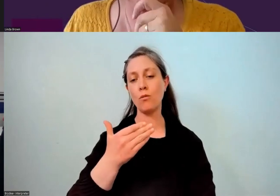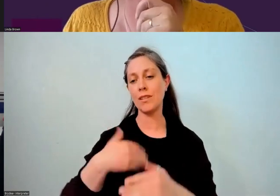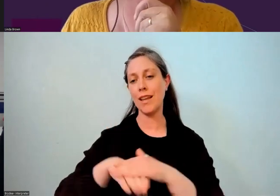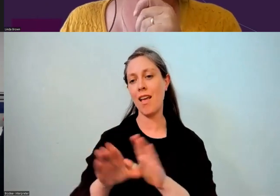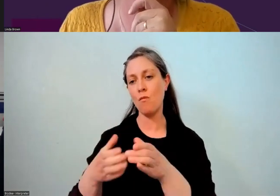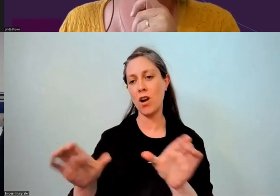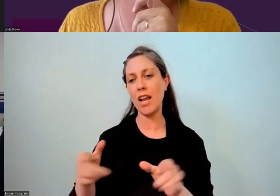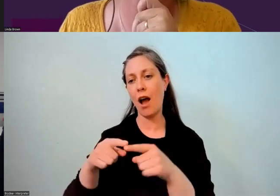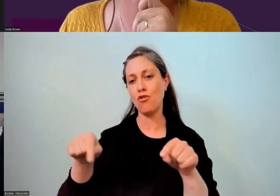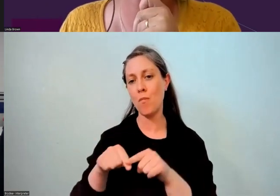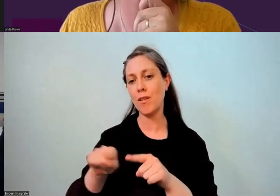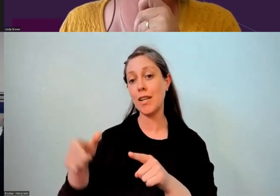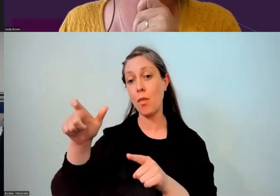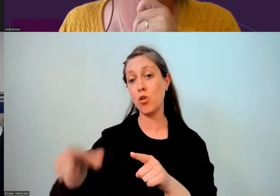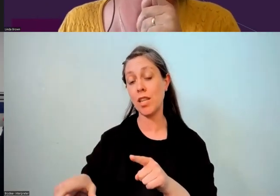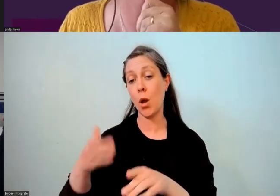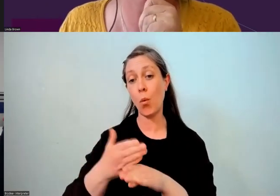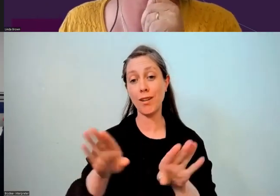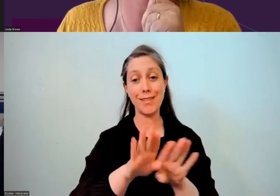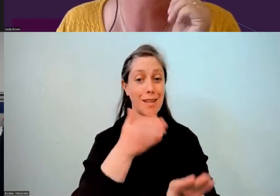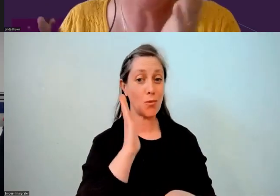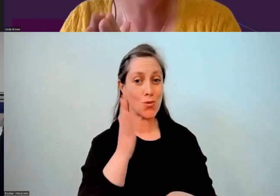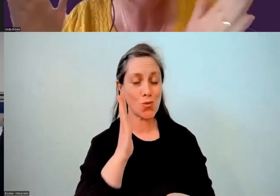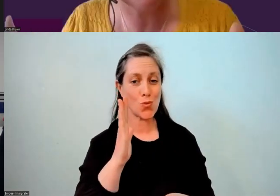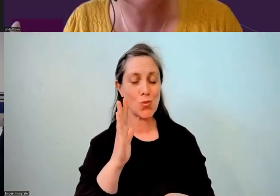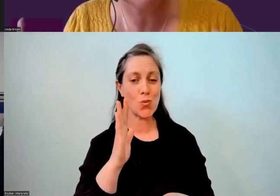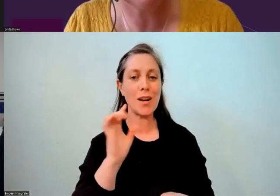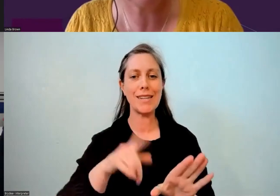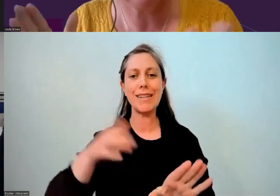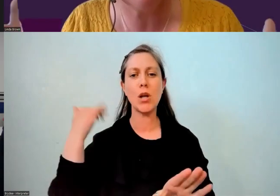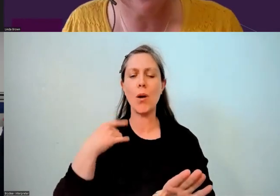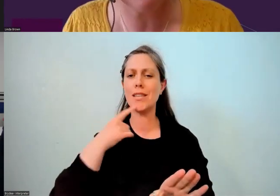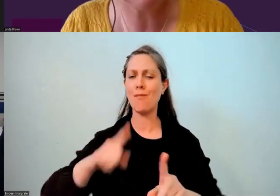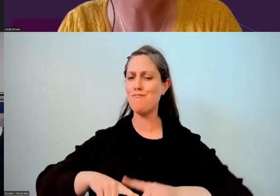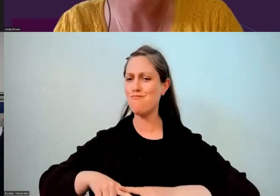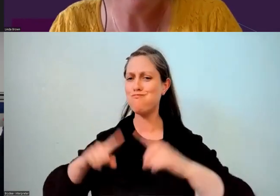and she was just commenting on how different it sounds, and how far things have come.